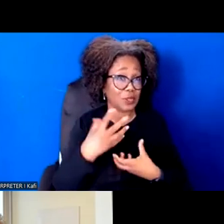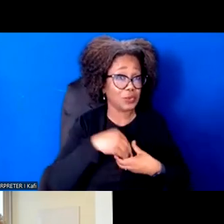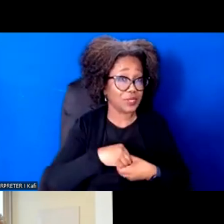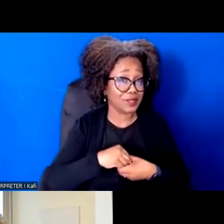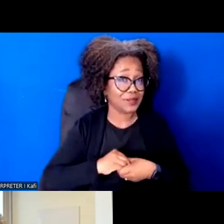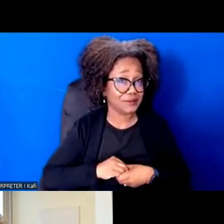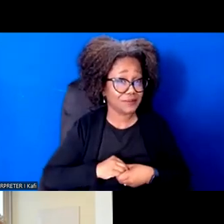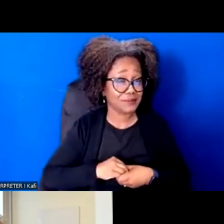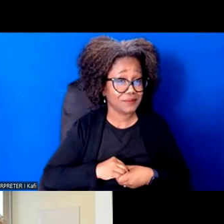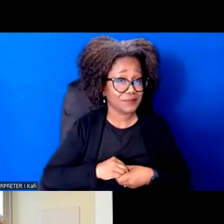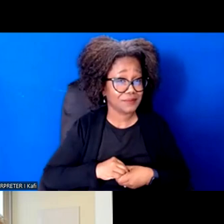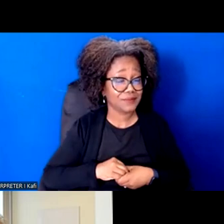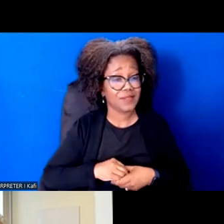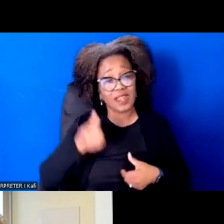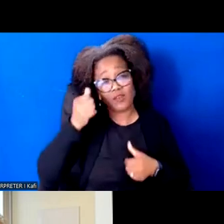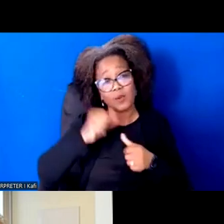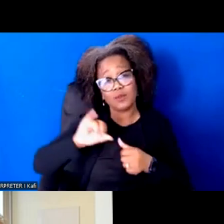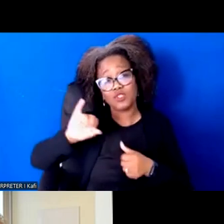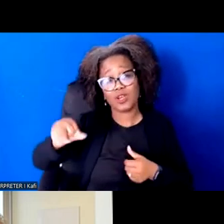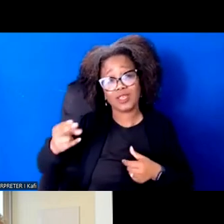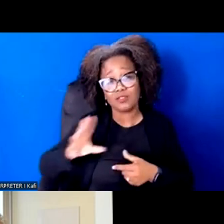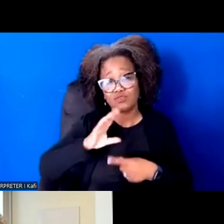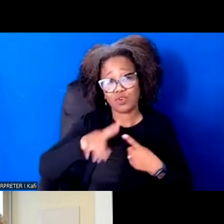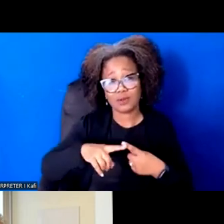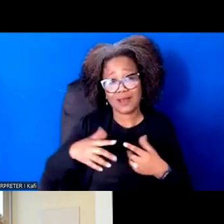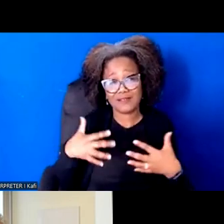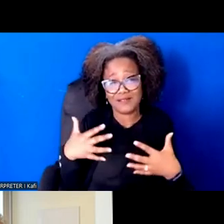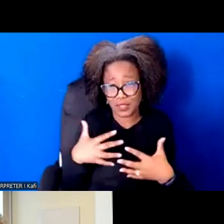And I think fear is by some accounts, the oldest emotion is huge.